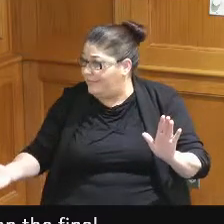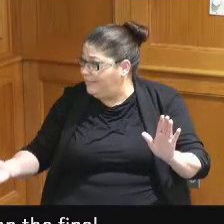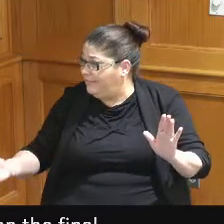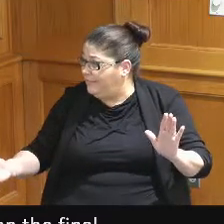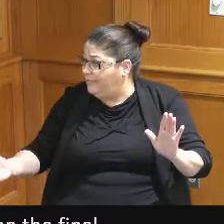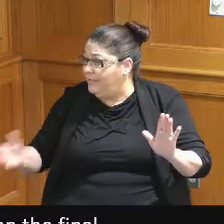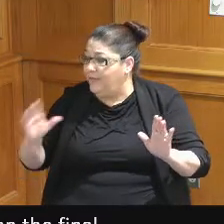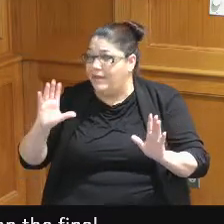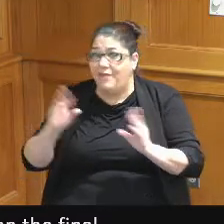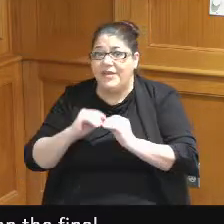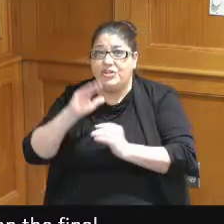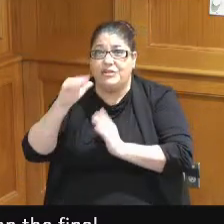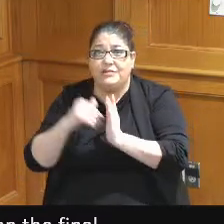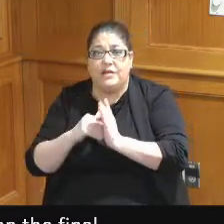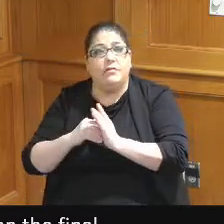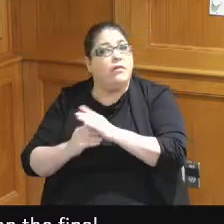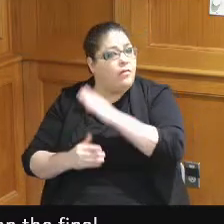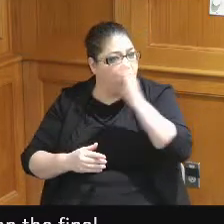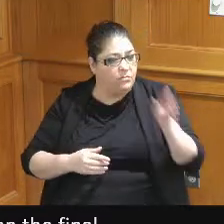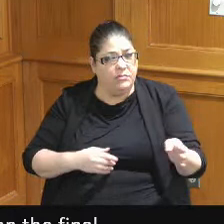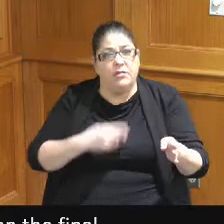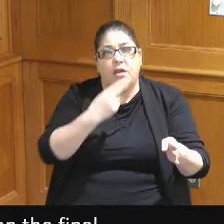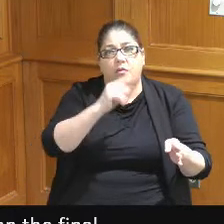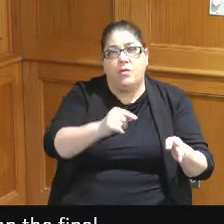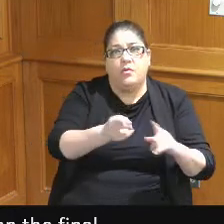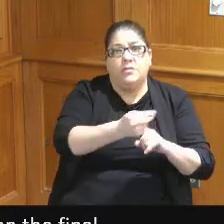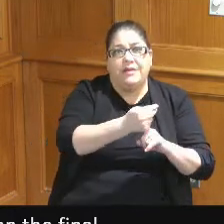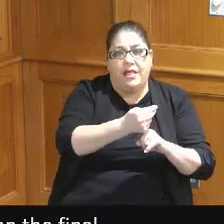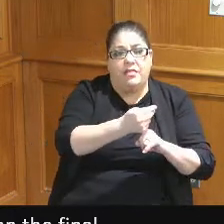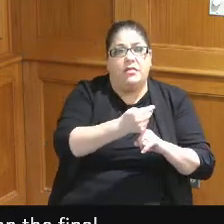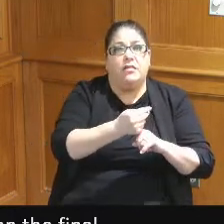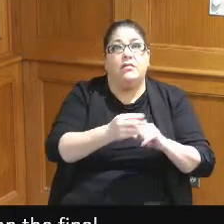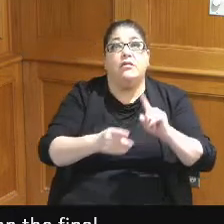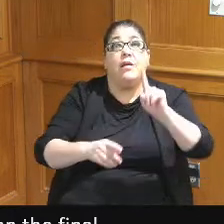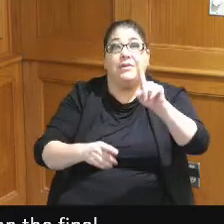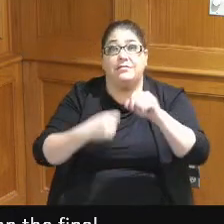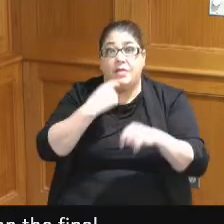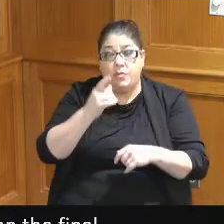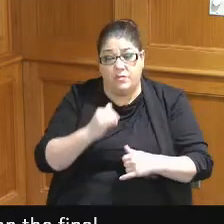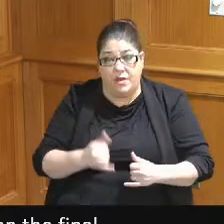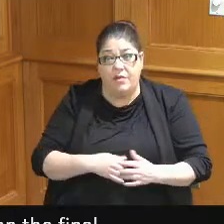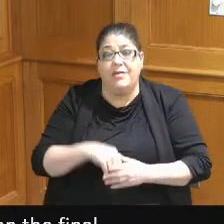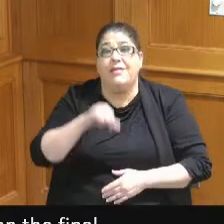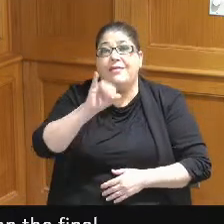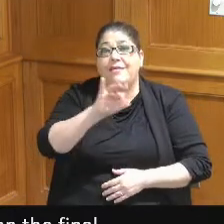should be our top priority get some people booking these and let me just say this if we get 800 rooms